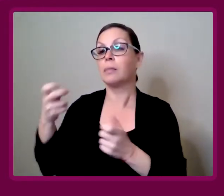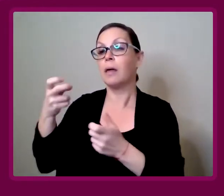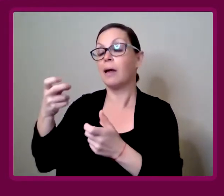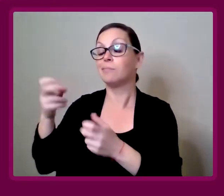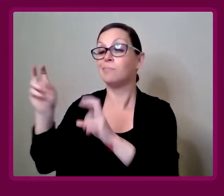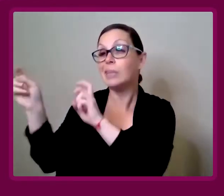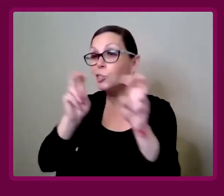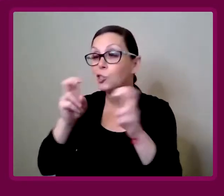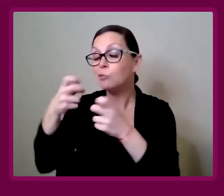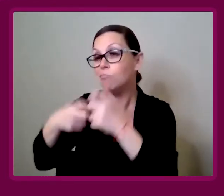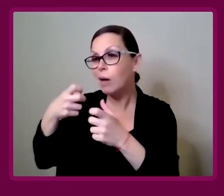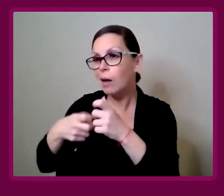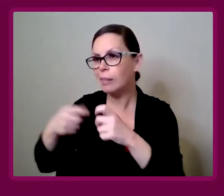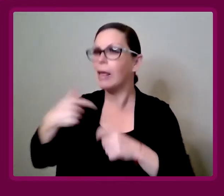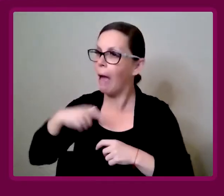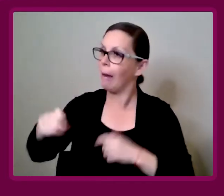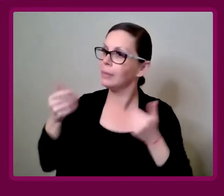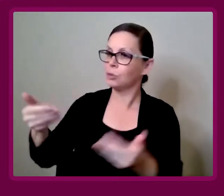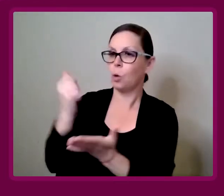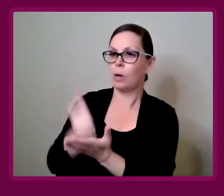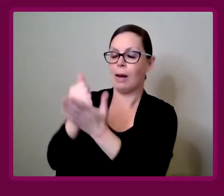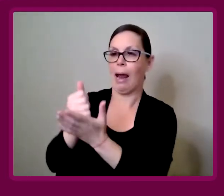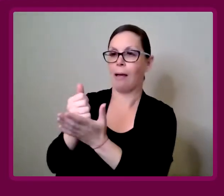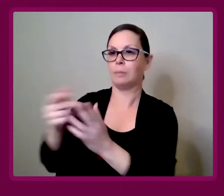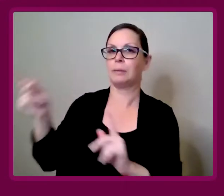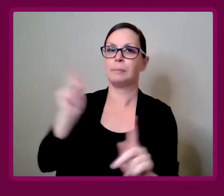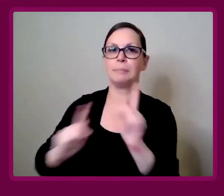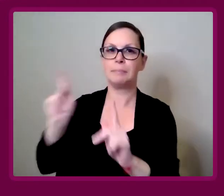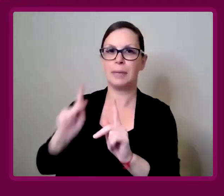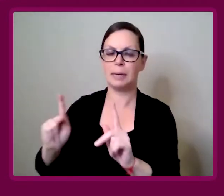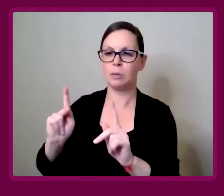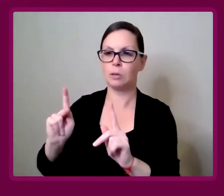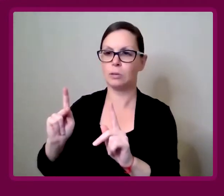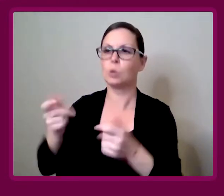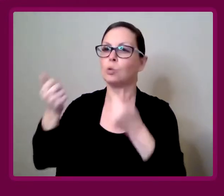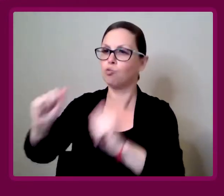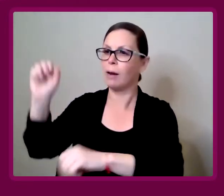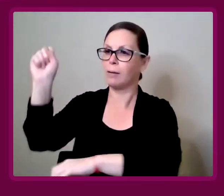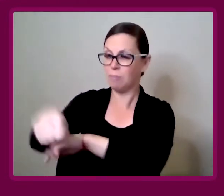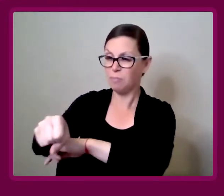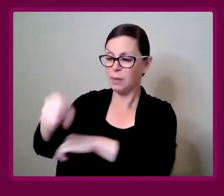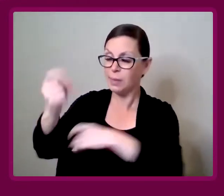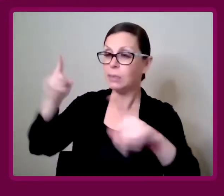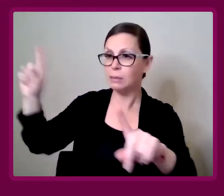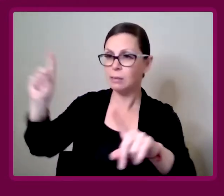that I had to help people to try and overcome.